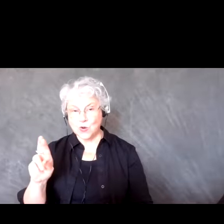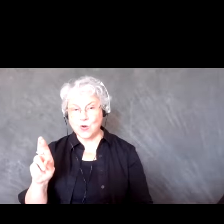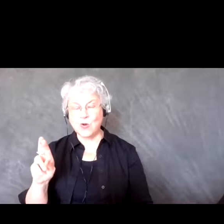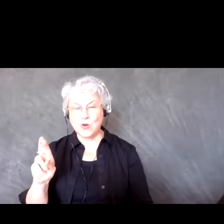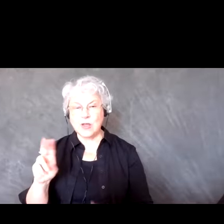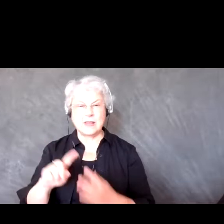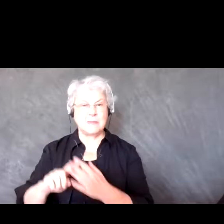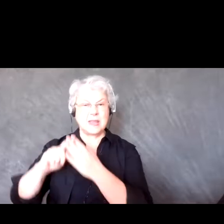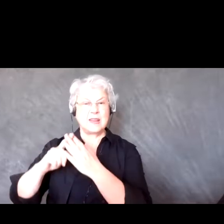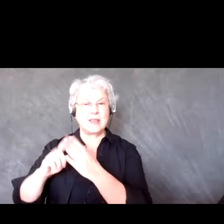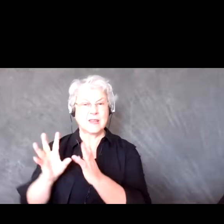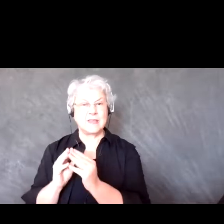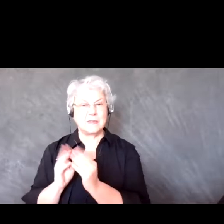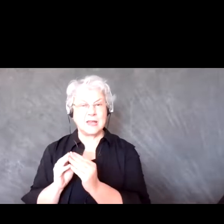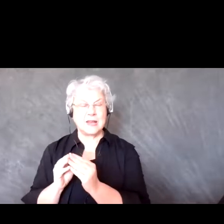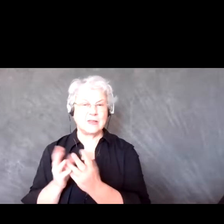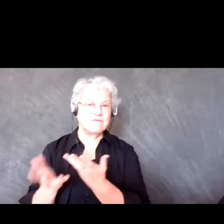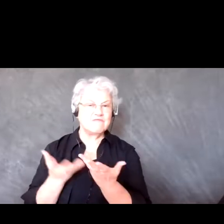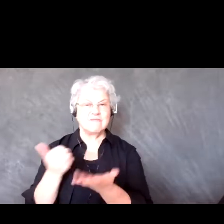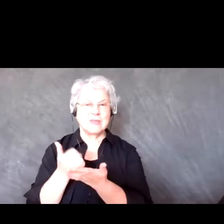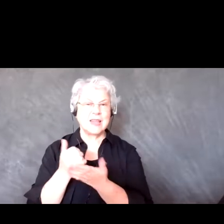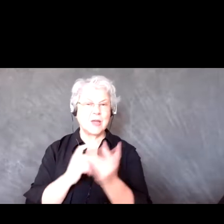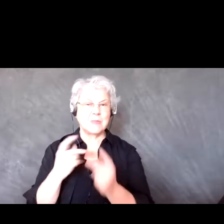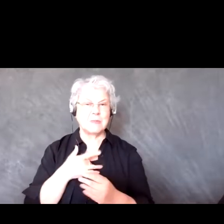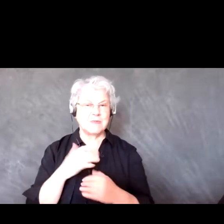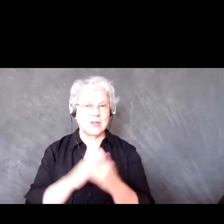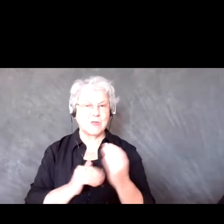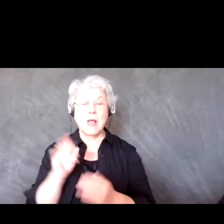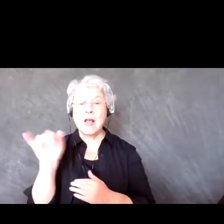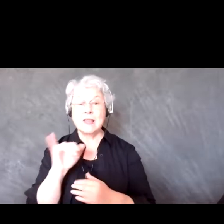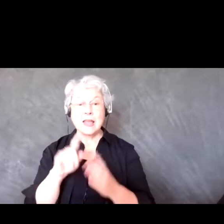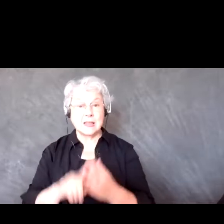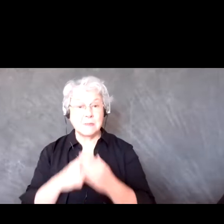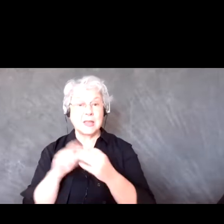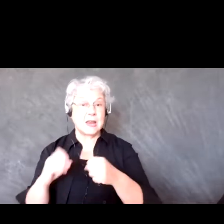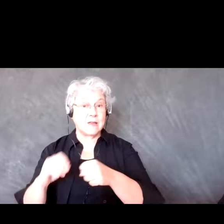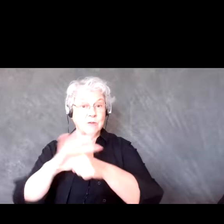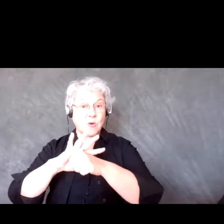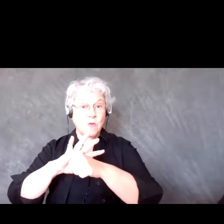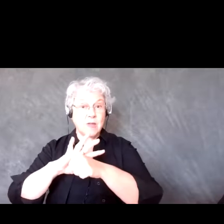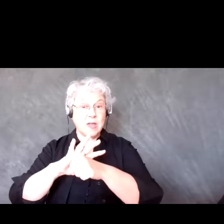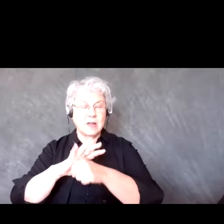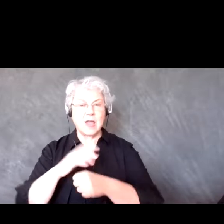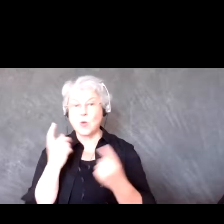and it was mainly when COVID first started where we would be asking how familiar are